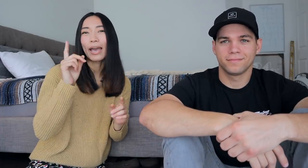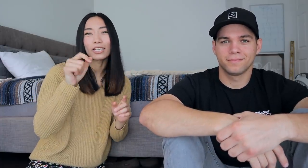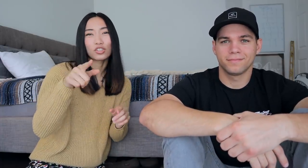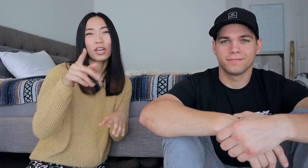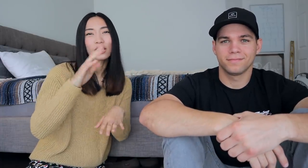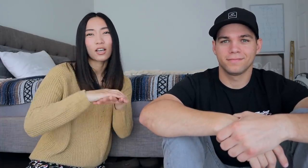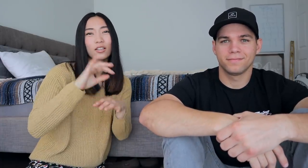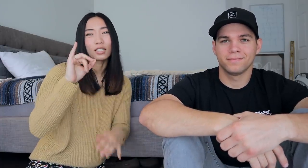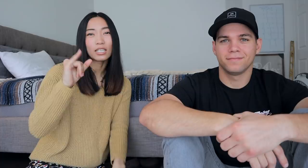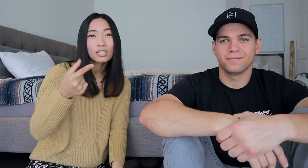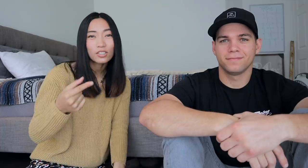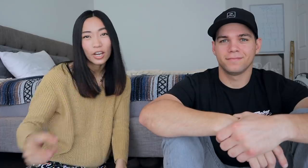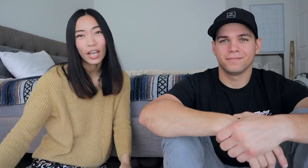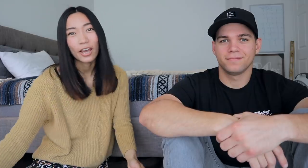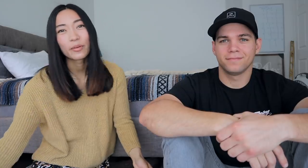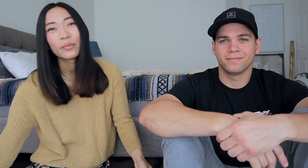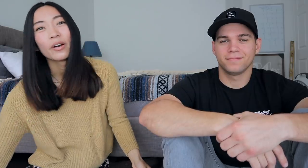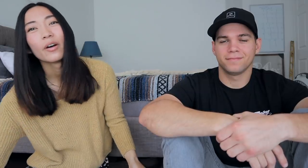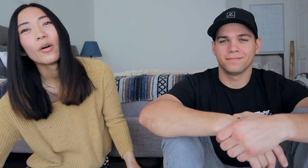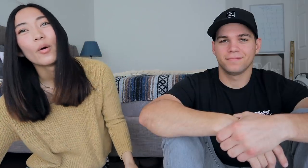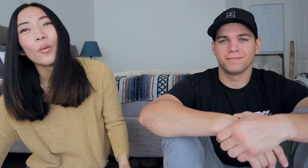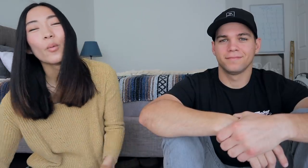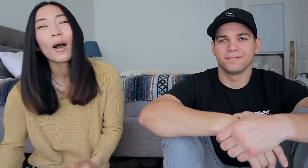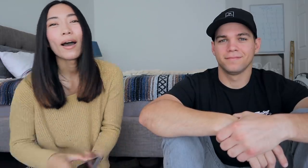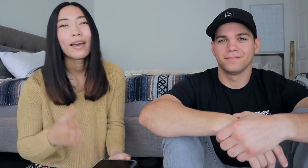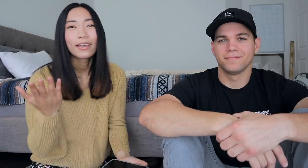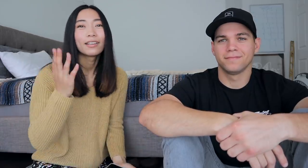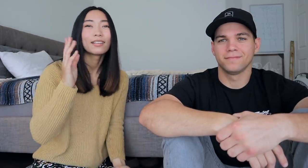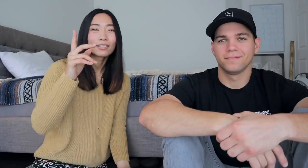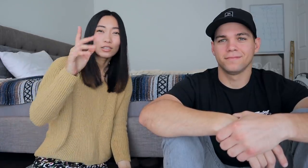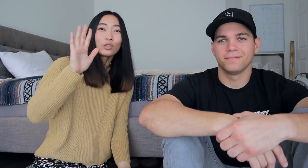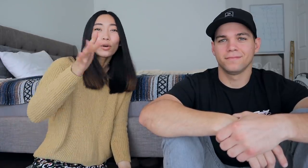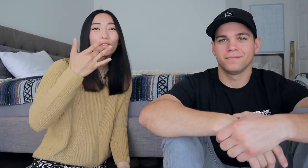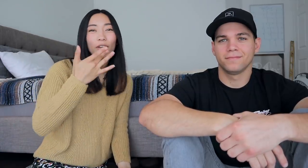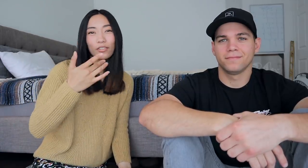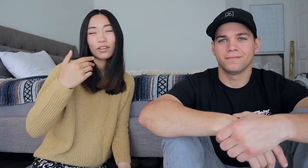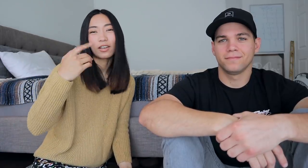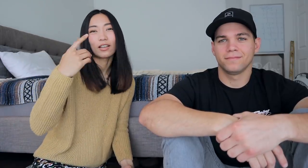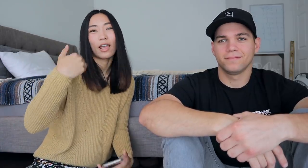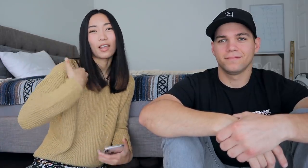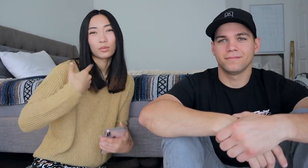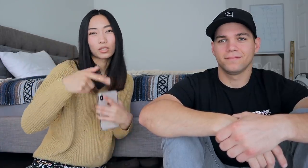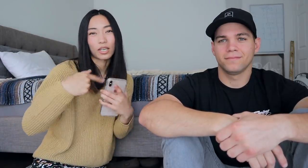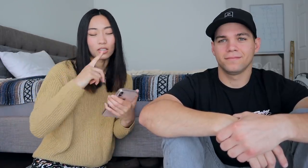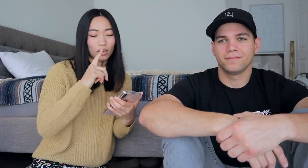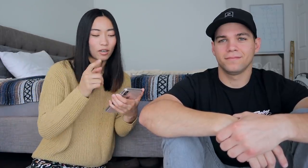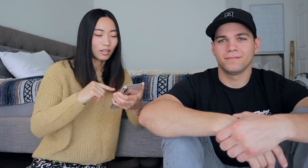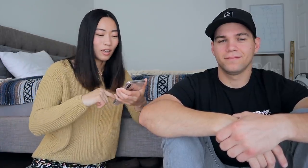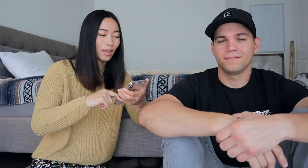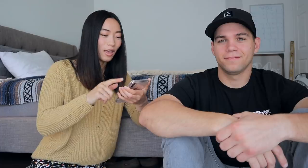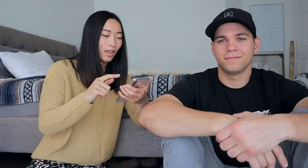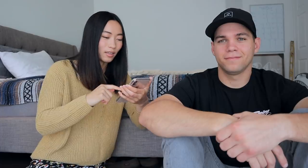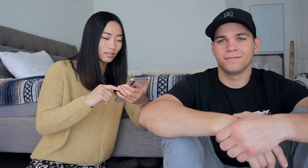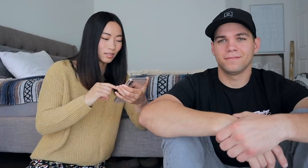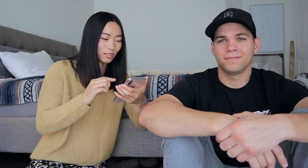I asked you guys on instagram what your favorite animal signs are and